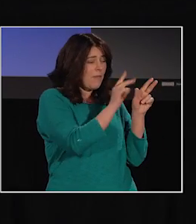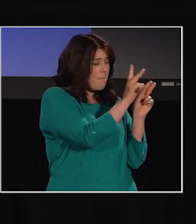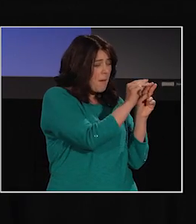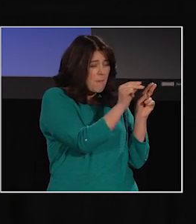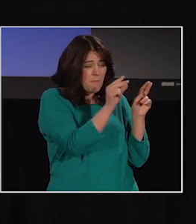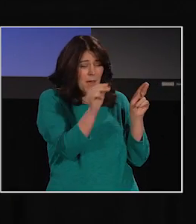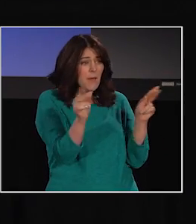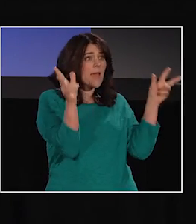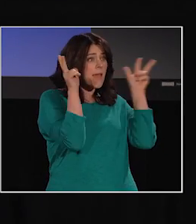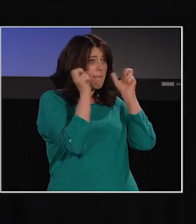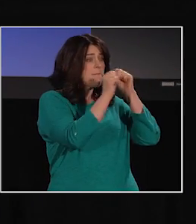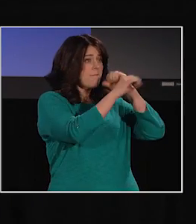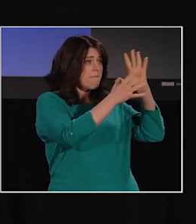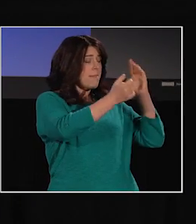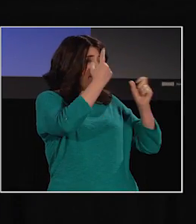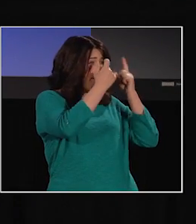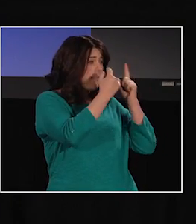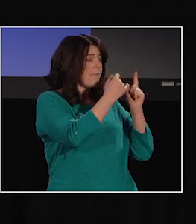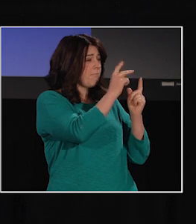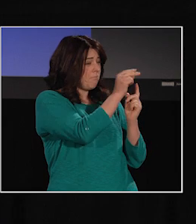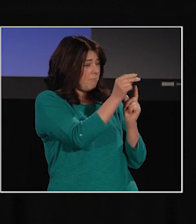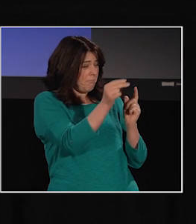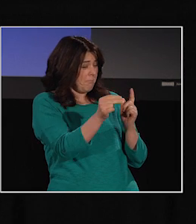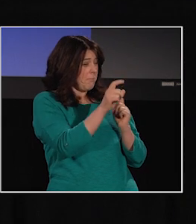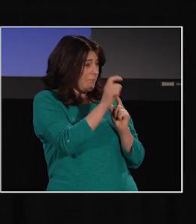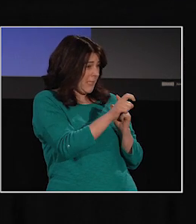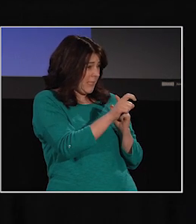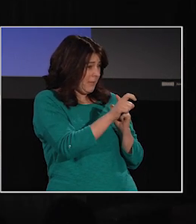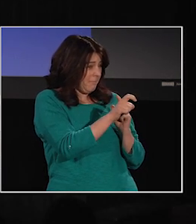to fit with the sequential processing of sounds,